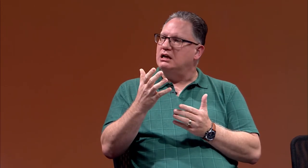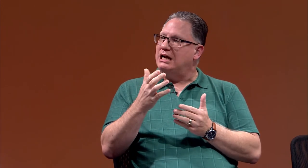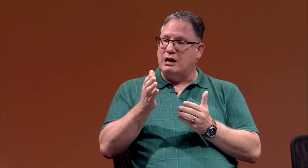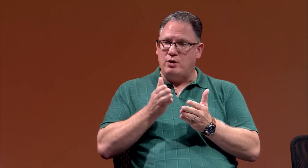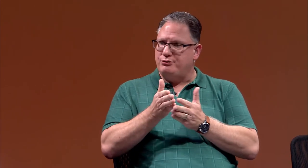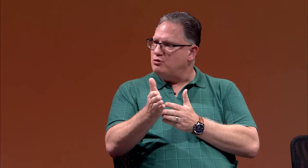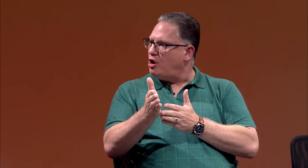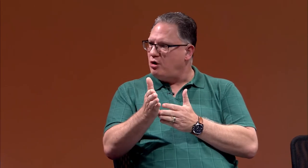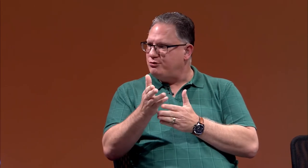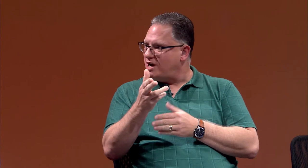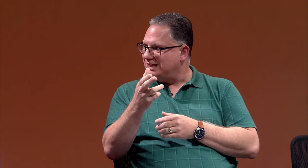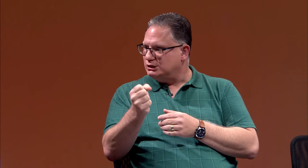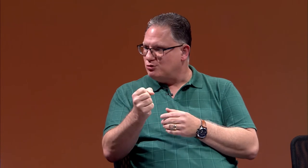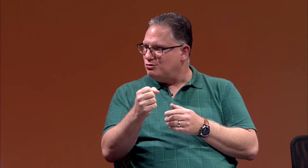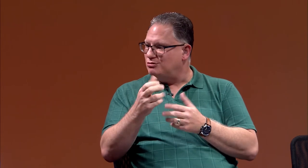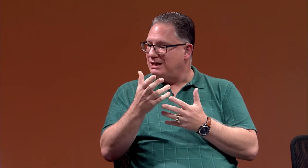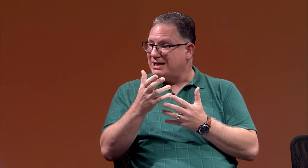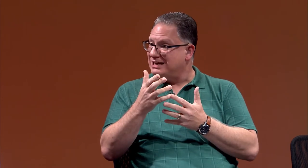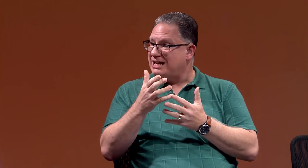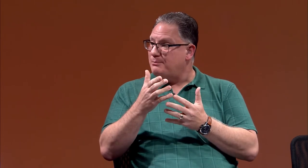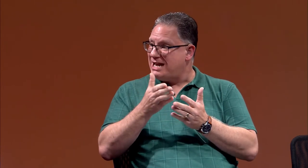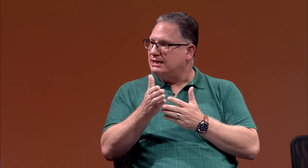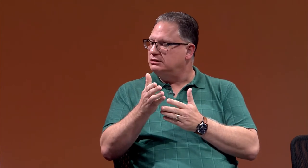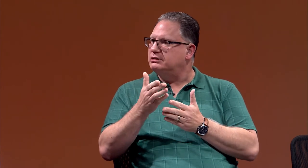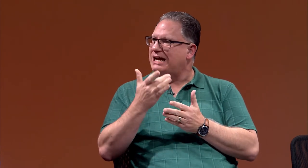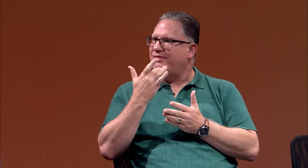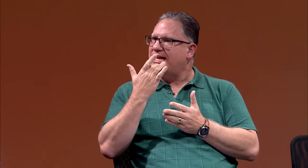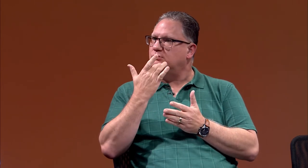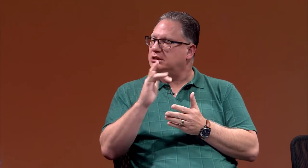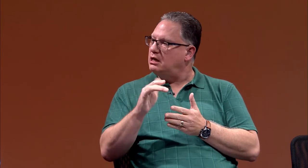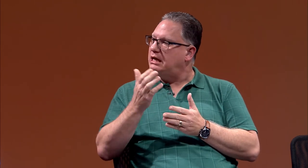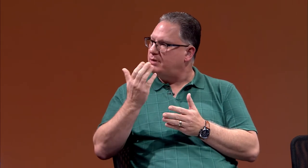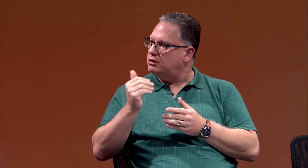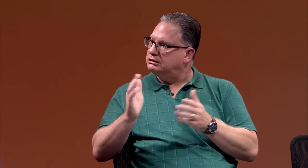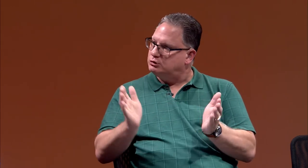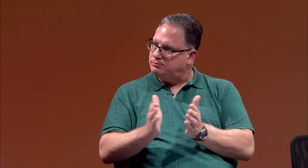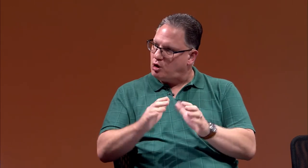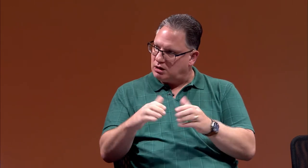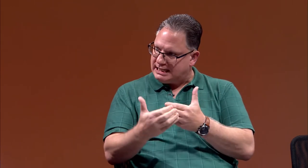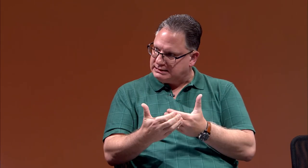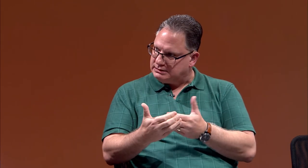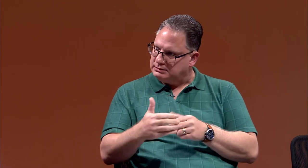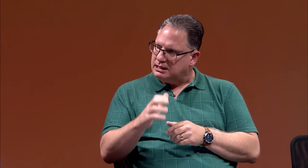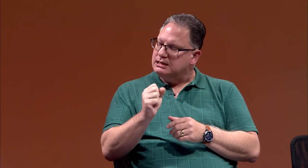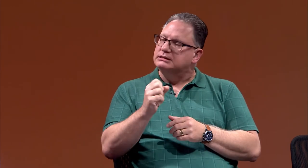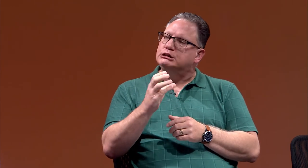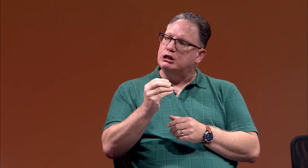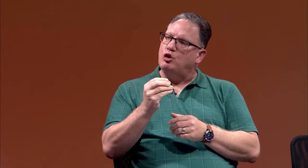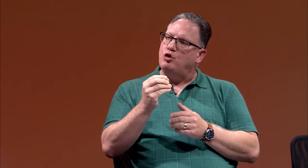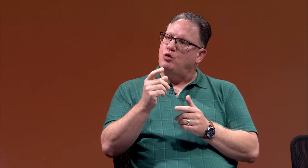I went all through high school, and I managed. I think I was lucky because there were small classes.